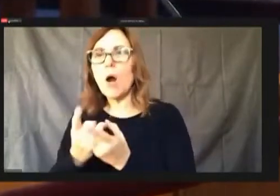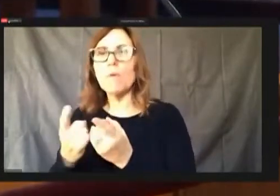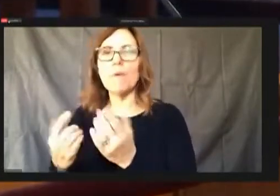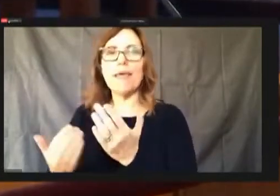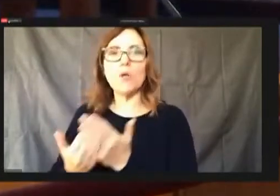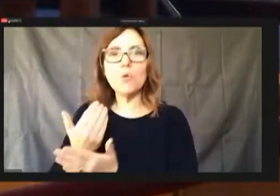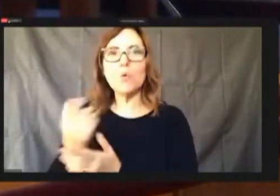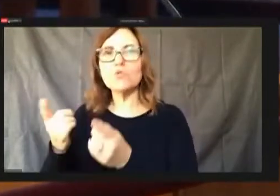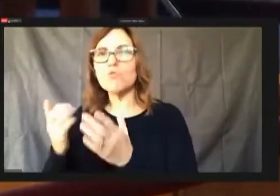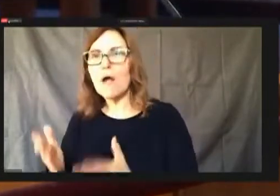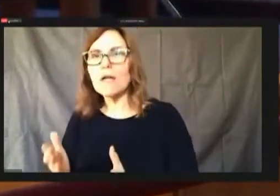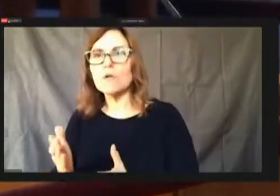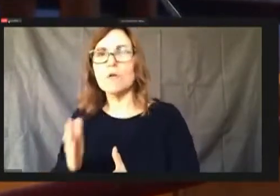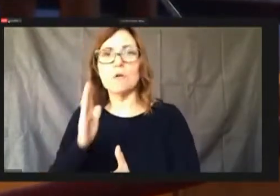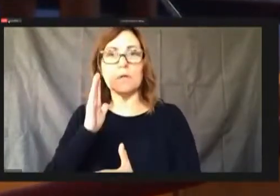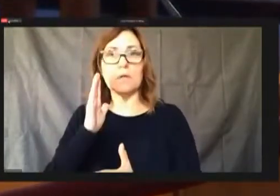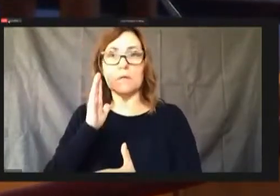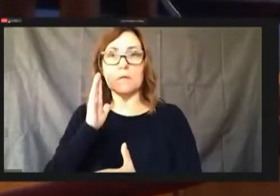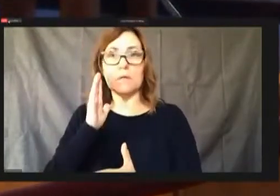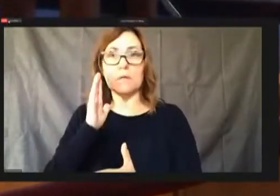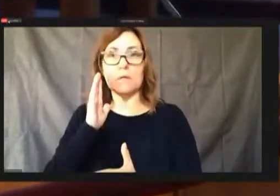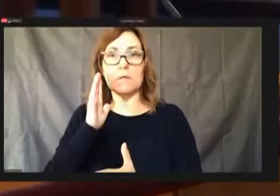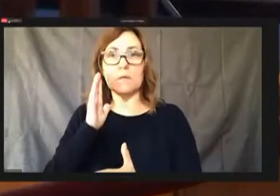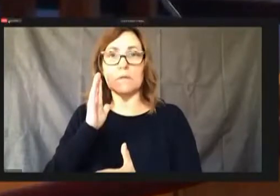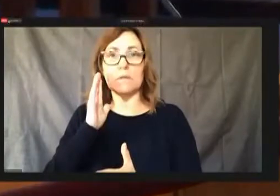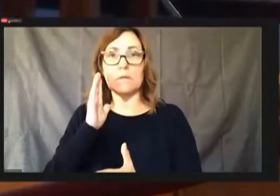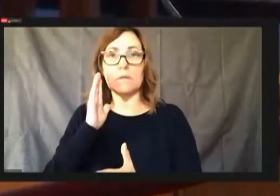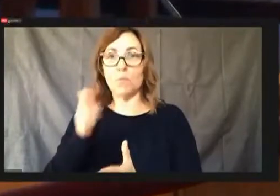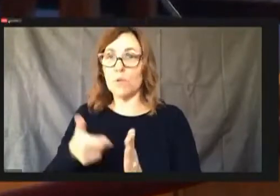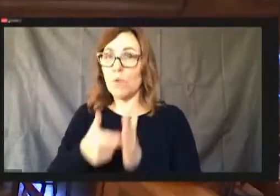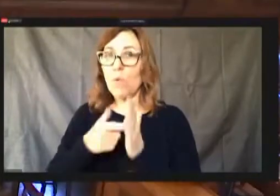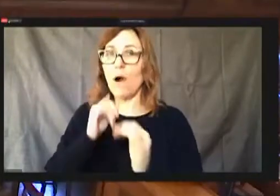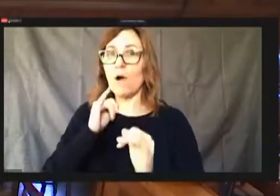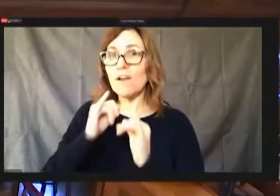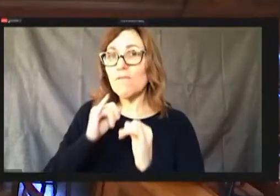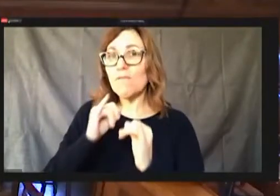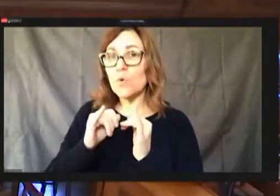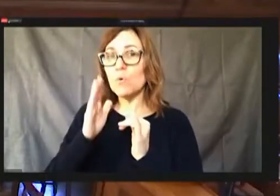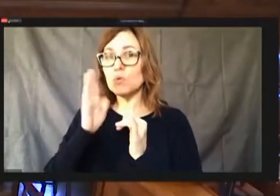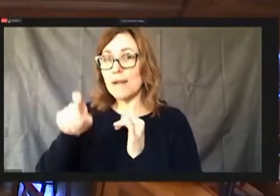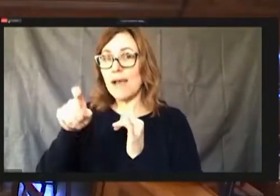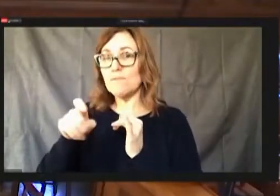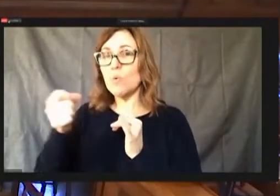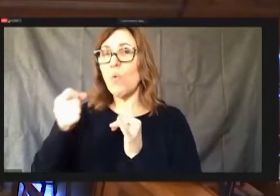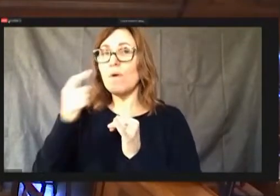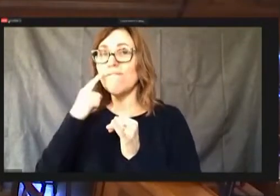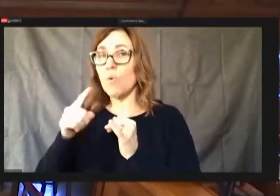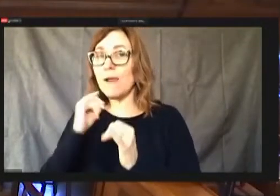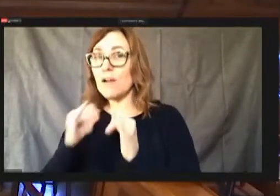Now we would hold for interview.